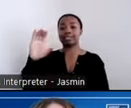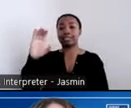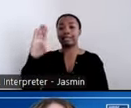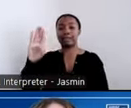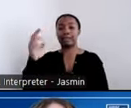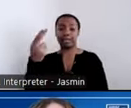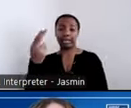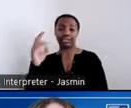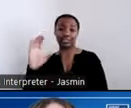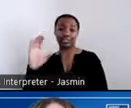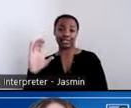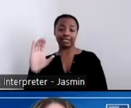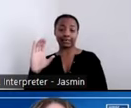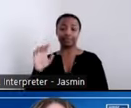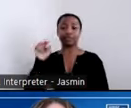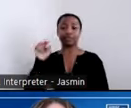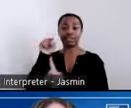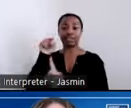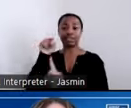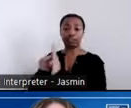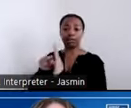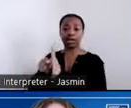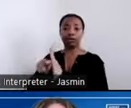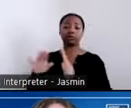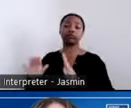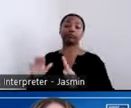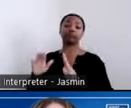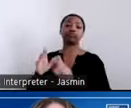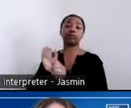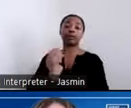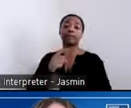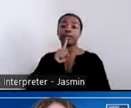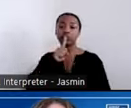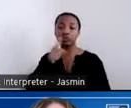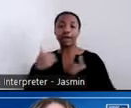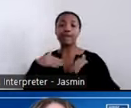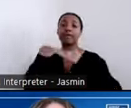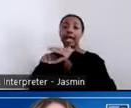model is designed to ensure access to comprehensive behavioral health care and is